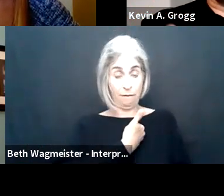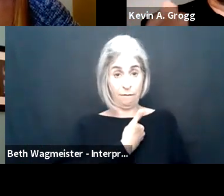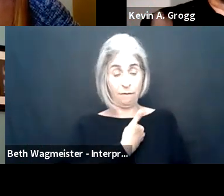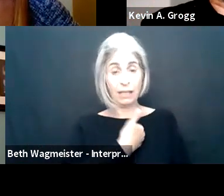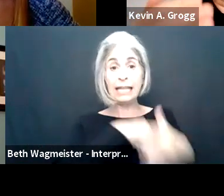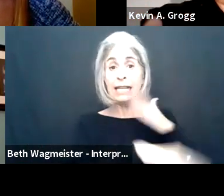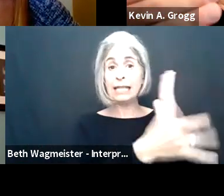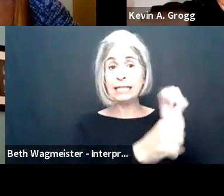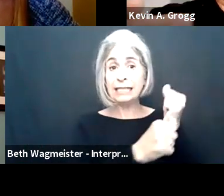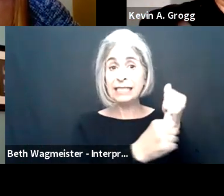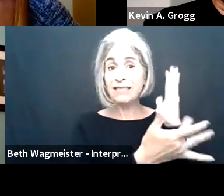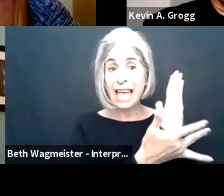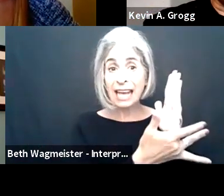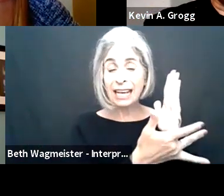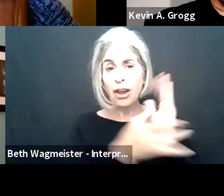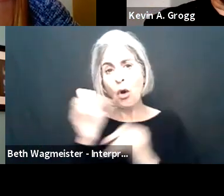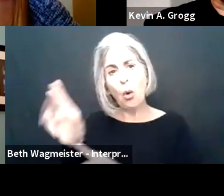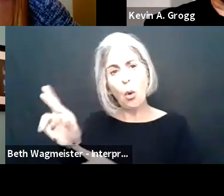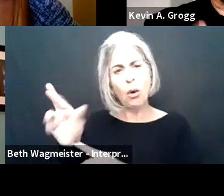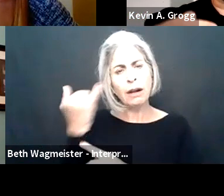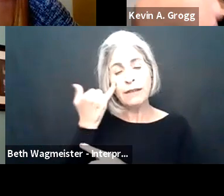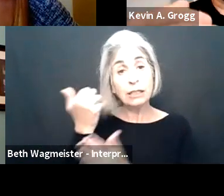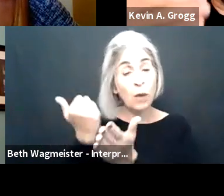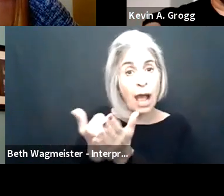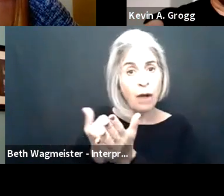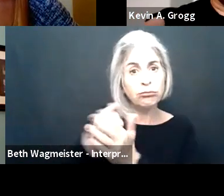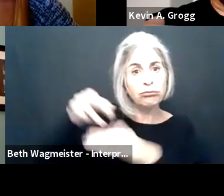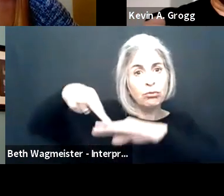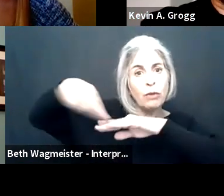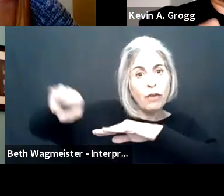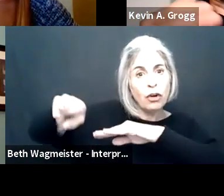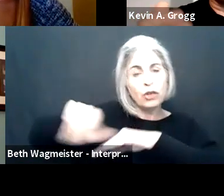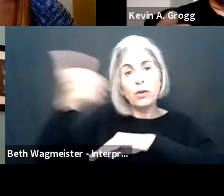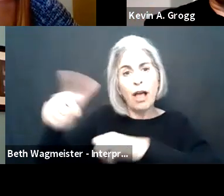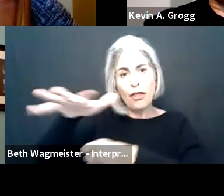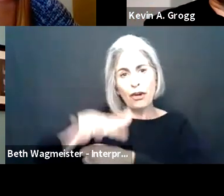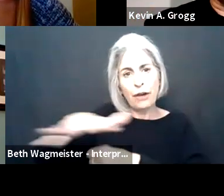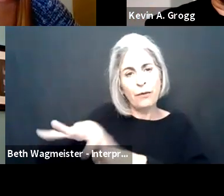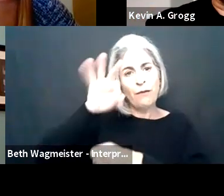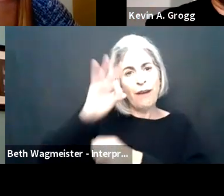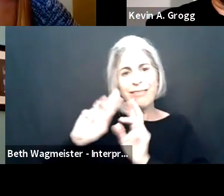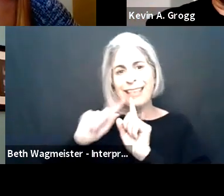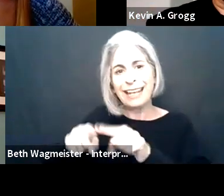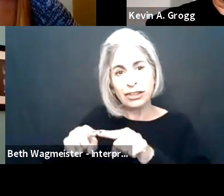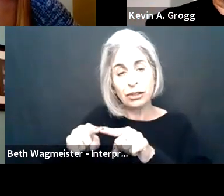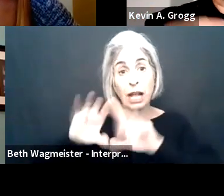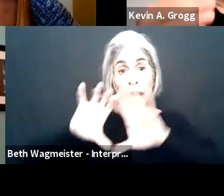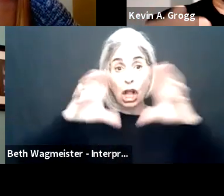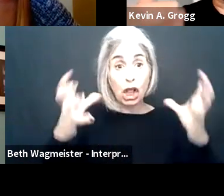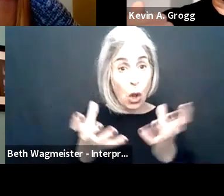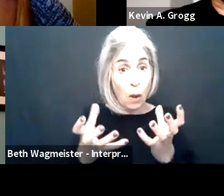how we can assist. And whether it's myself assistive tech area, whether I need to help the person